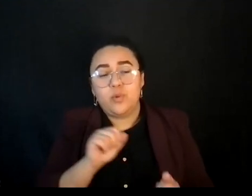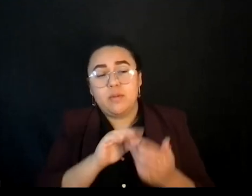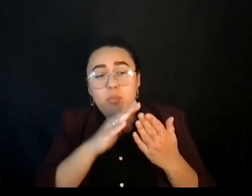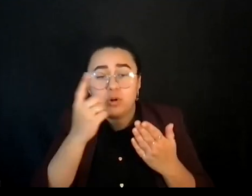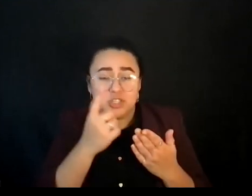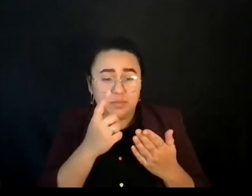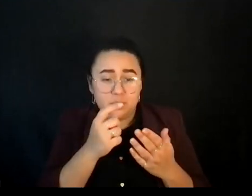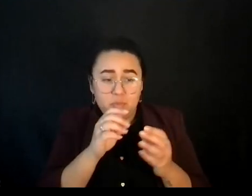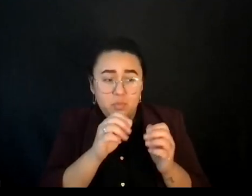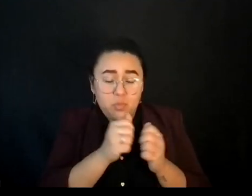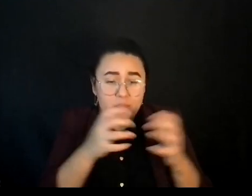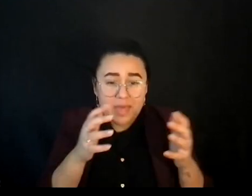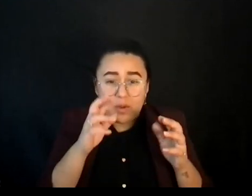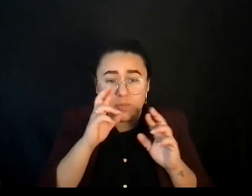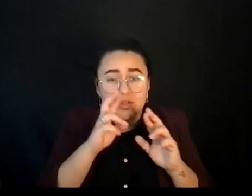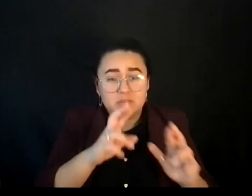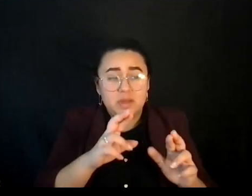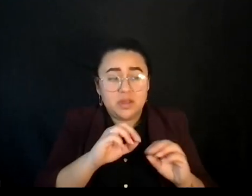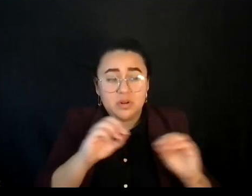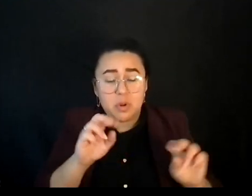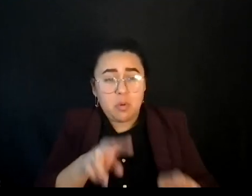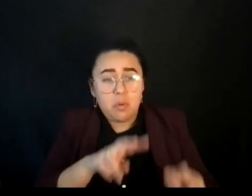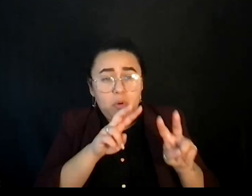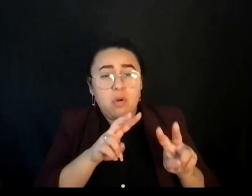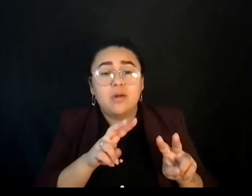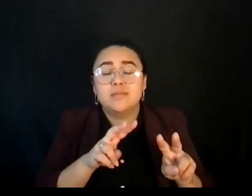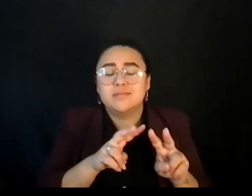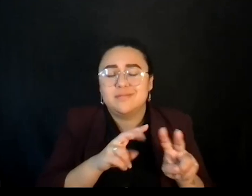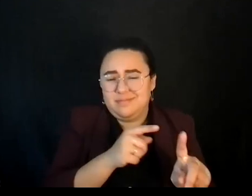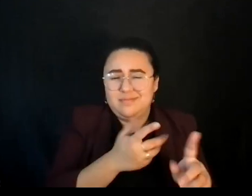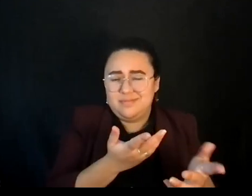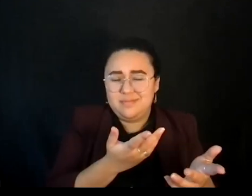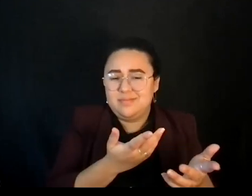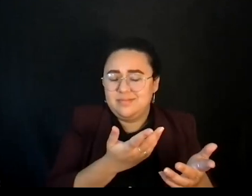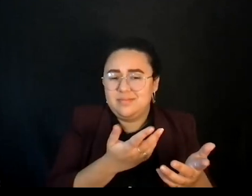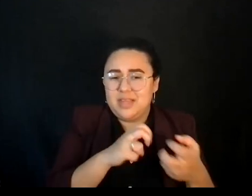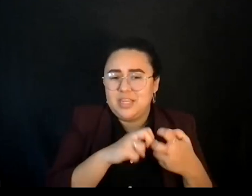And when we talk about a native people, one of the things that they still have to teach